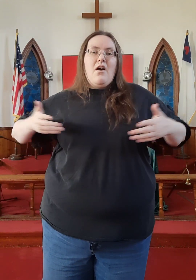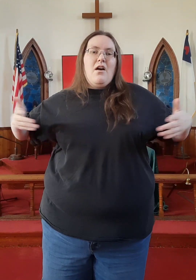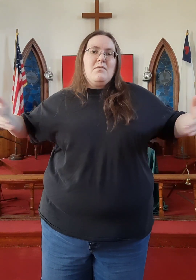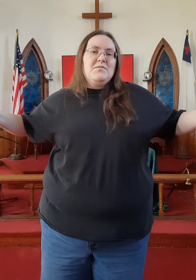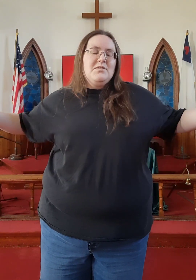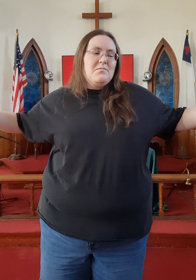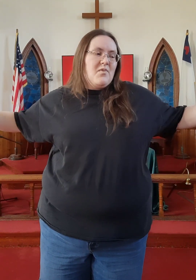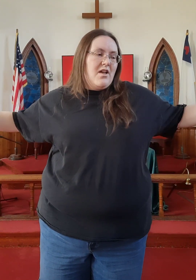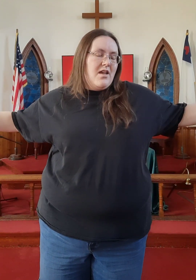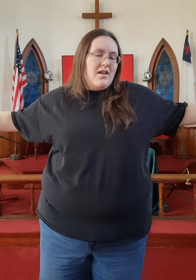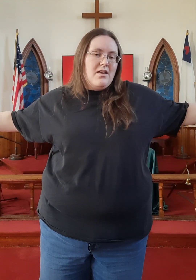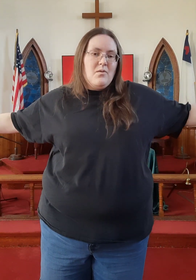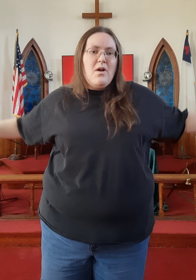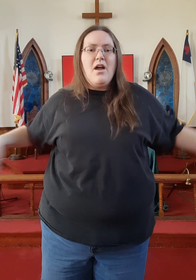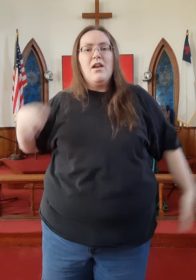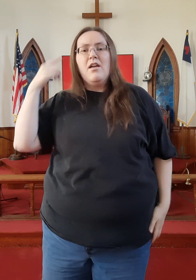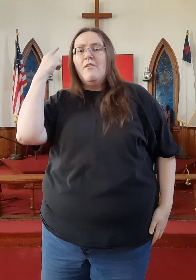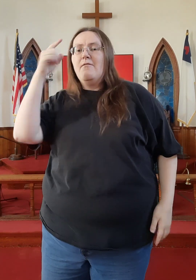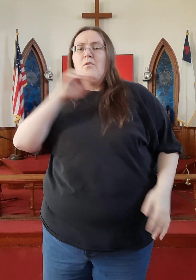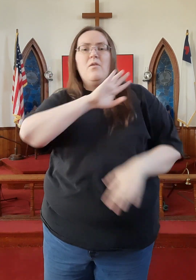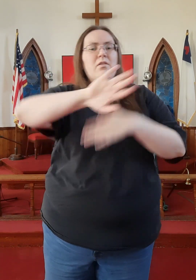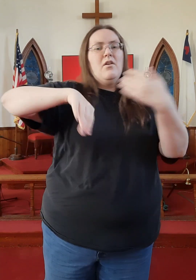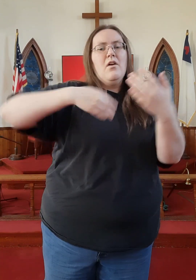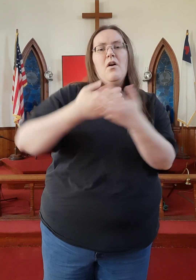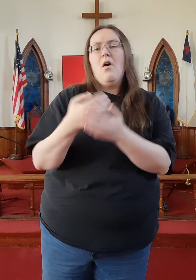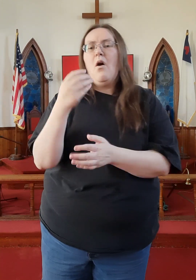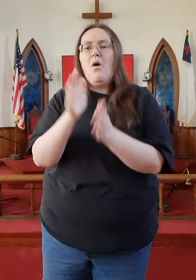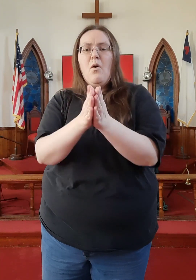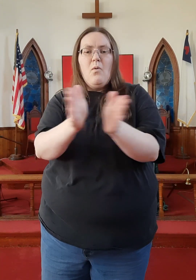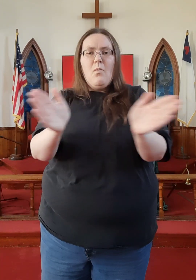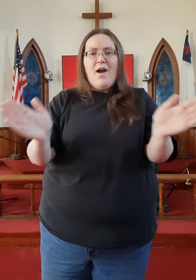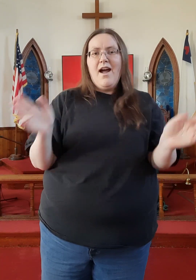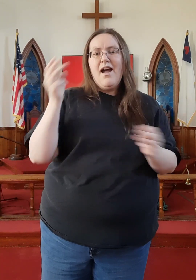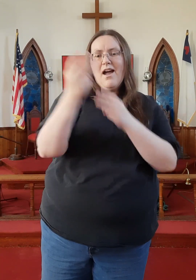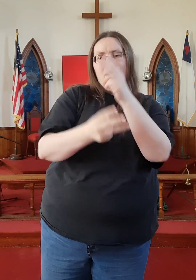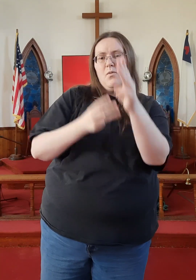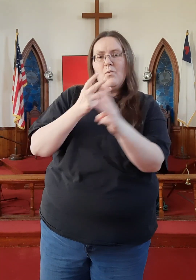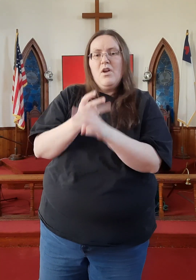Arms spread wide for the whole wide world